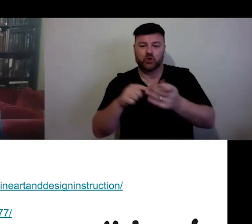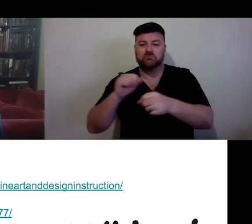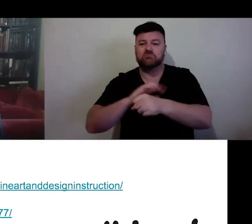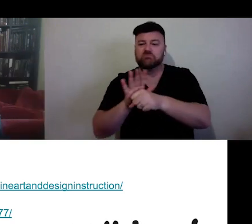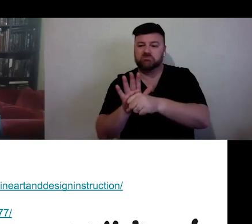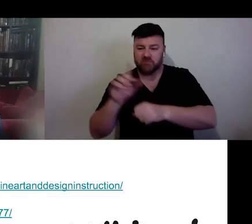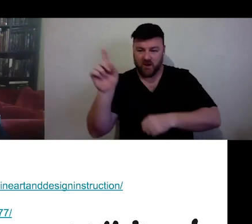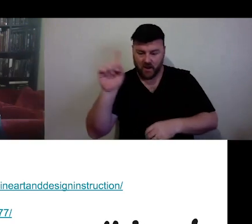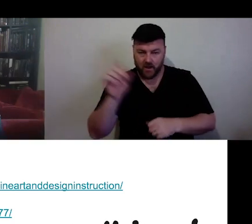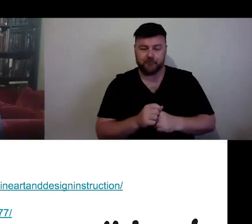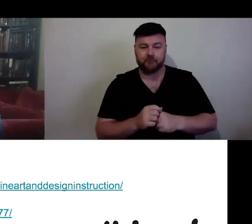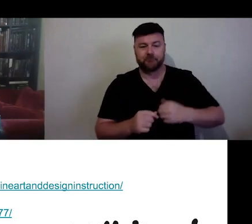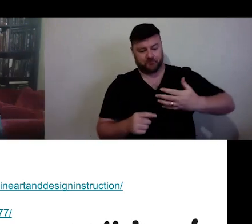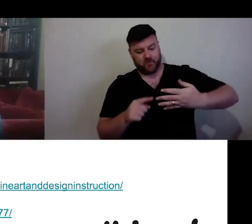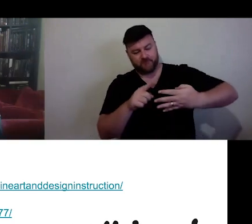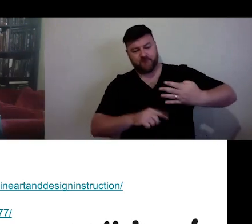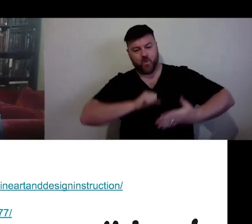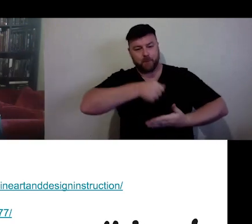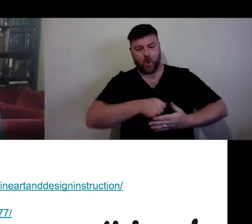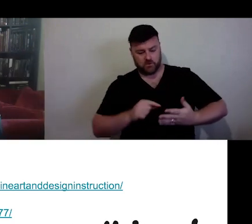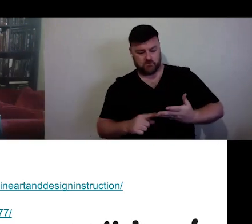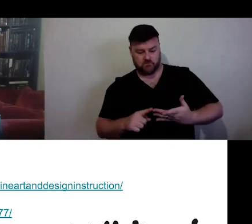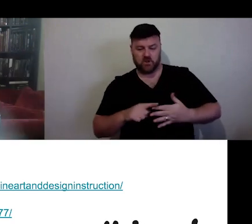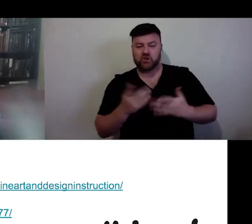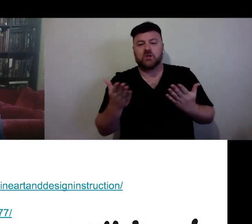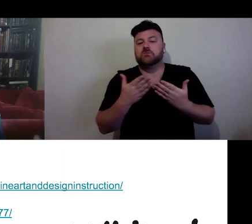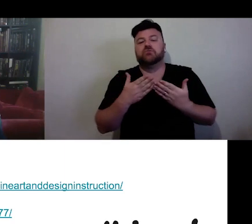four links are just general groups, if you're - you know, moving into